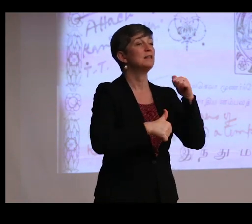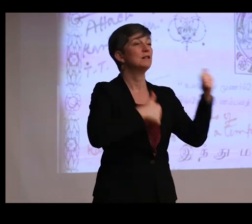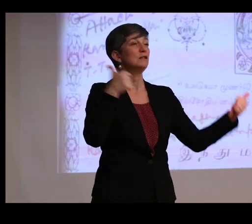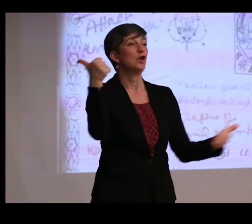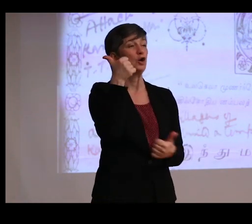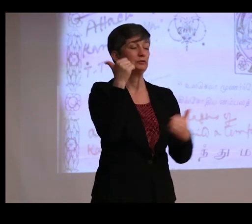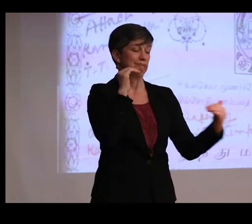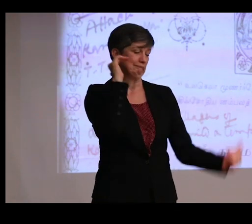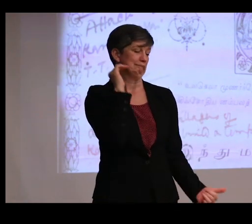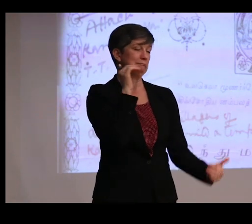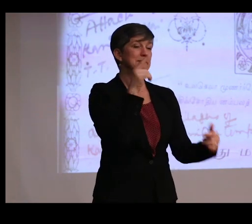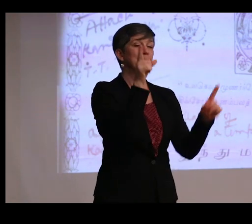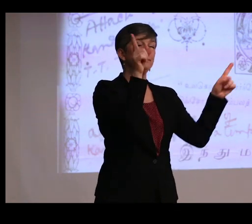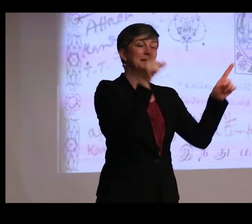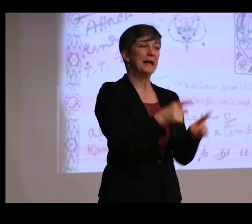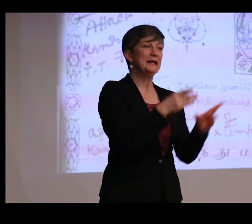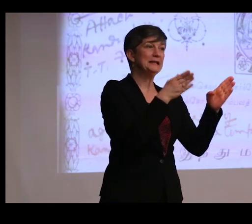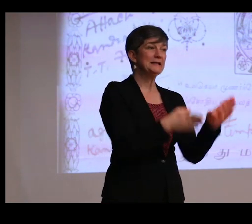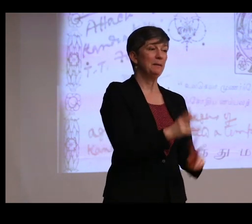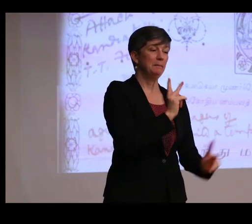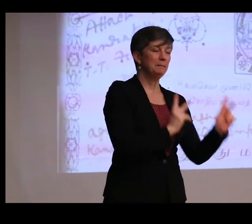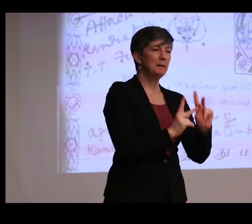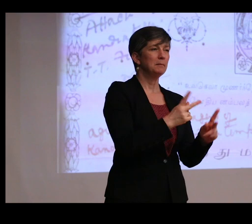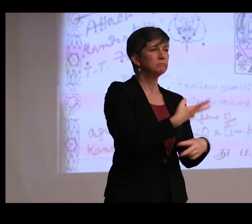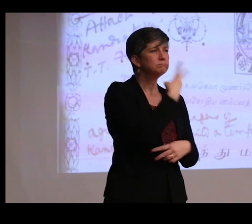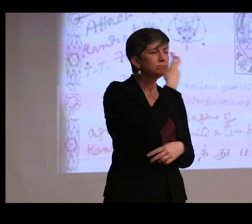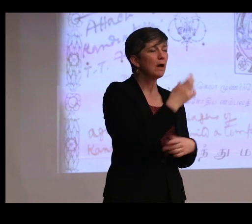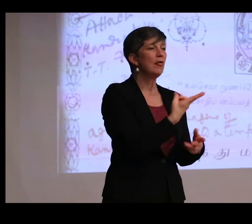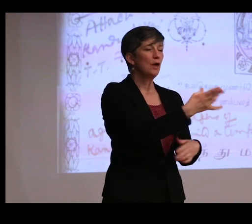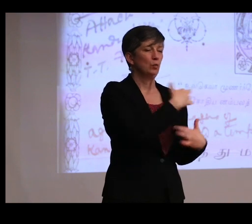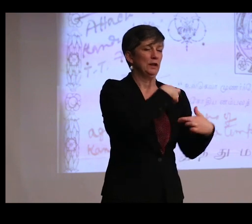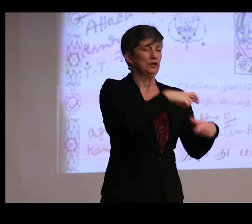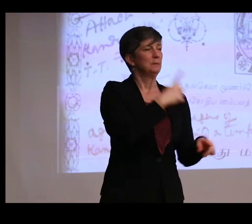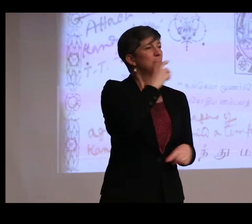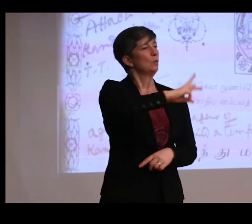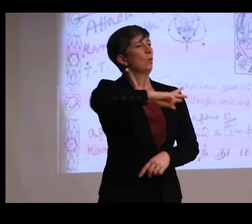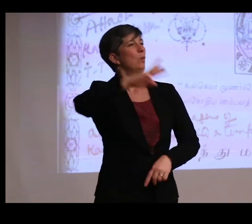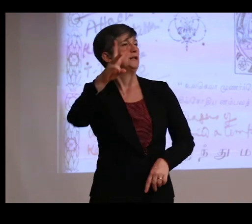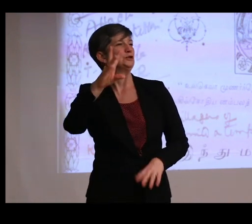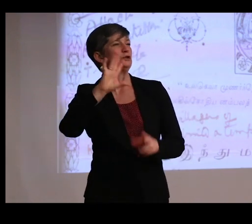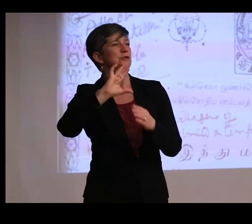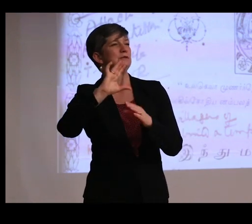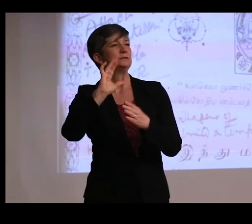that Indians had come to doubt their own Hindu religion due to Western civilization's corrosive influence.